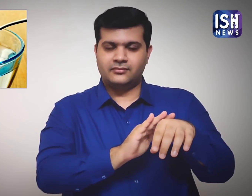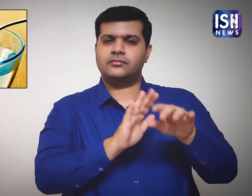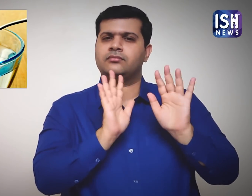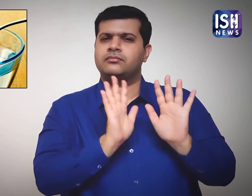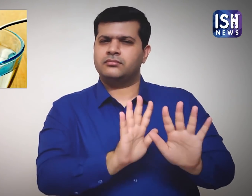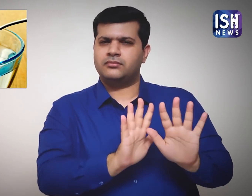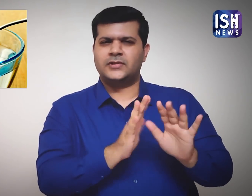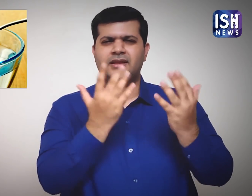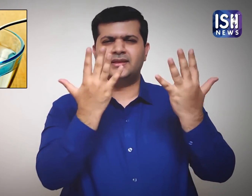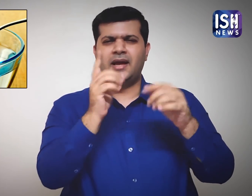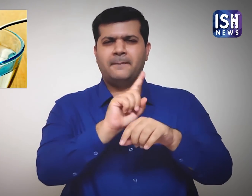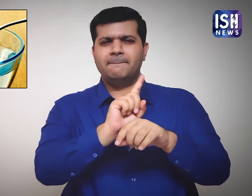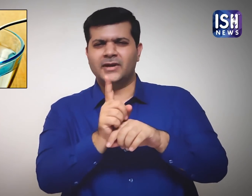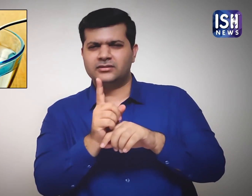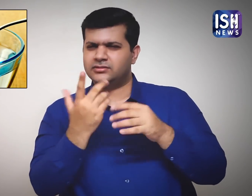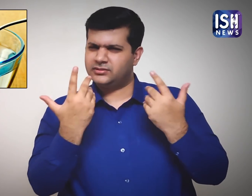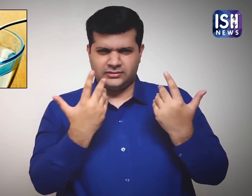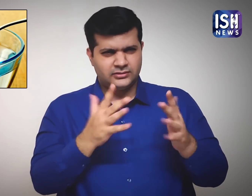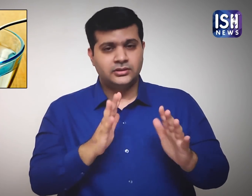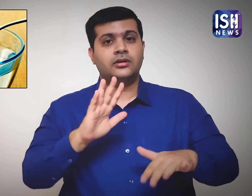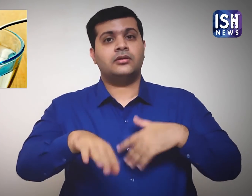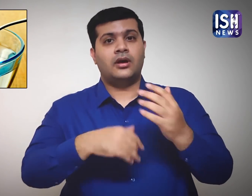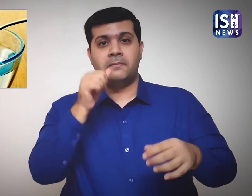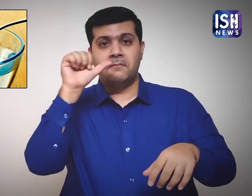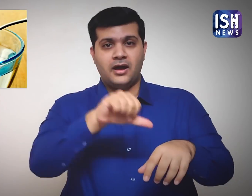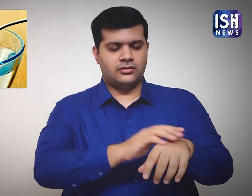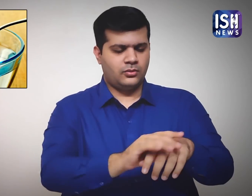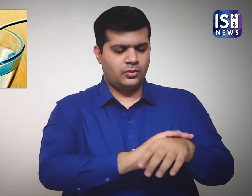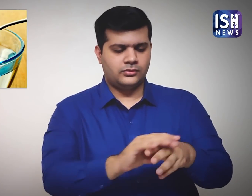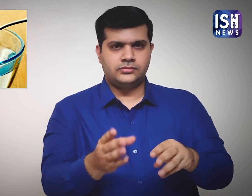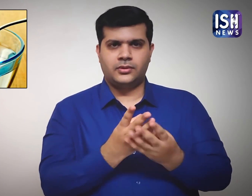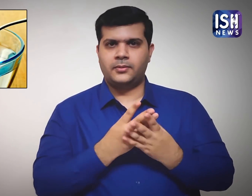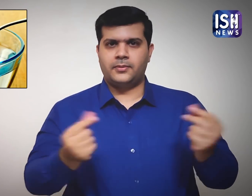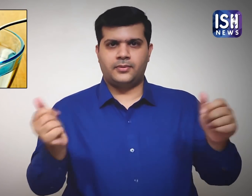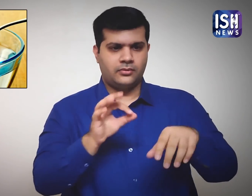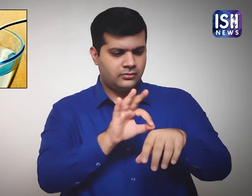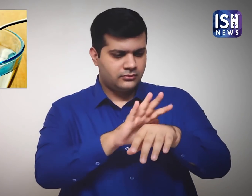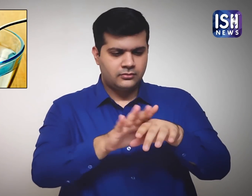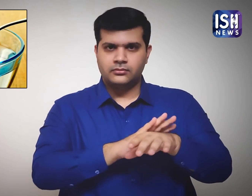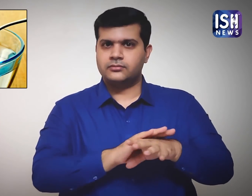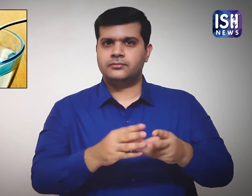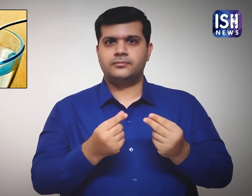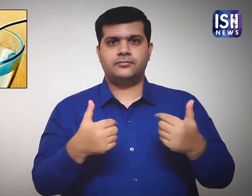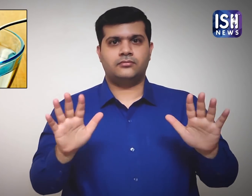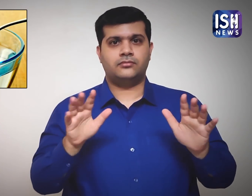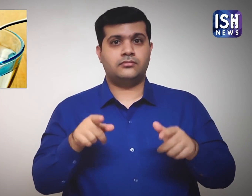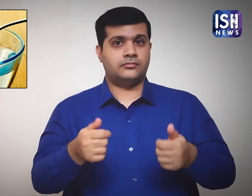You can wash it off in 10 minutes and it will go away immediately.